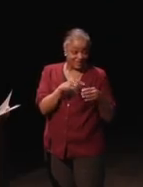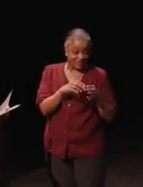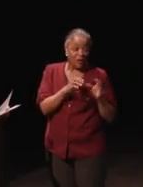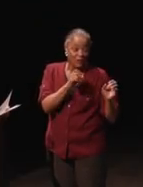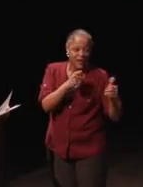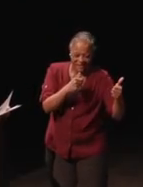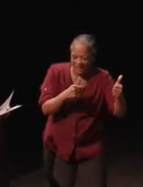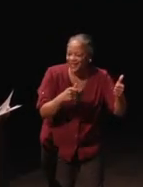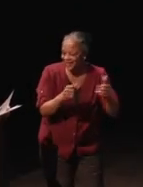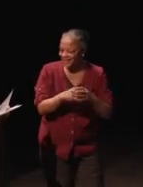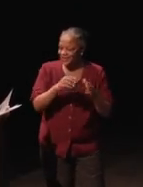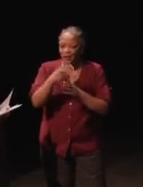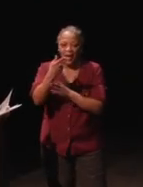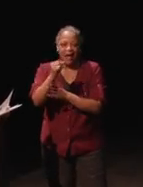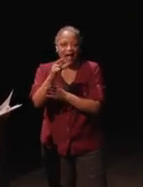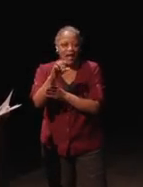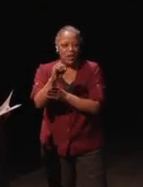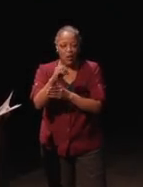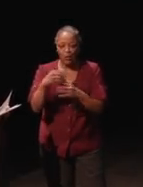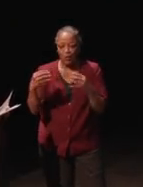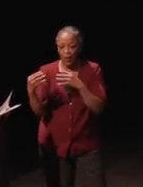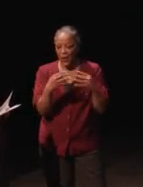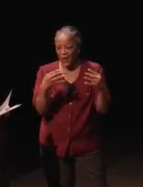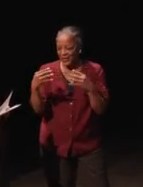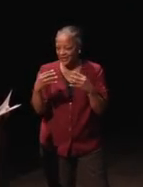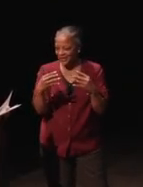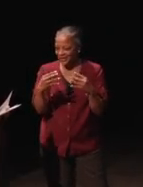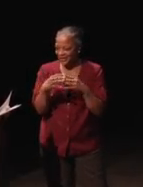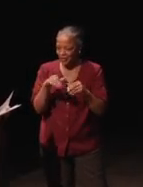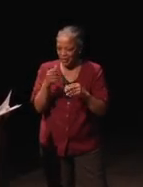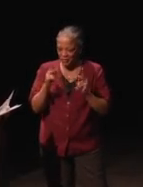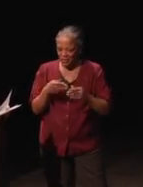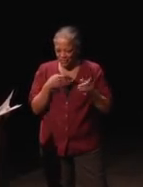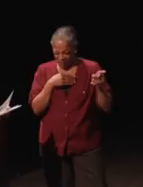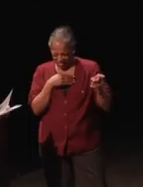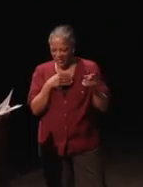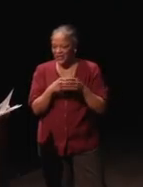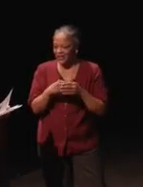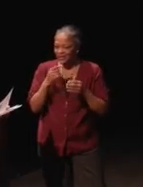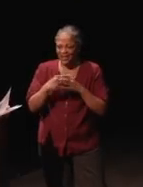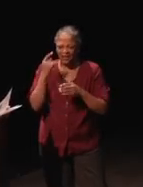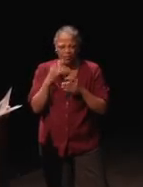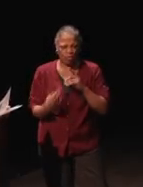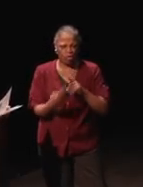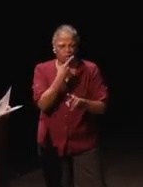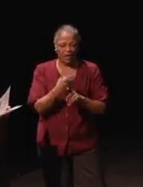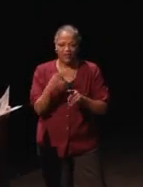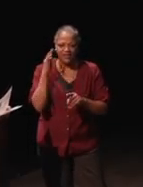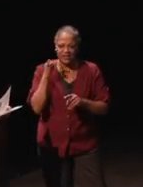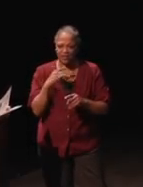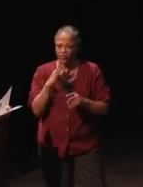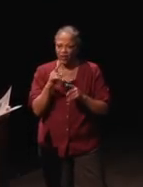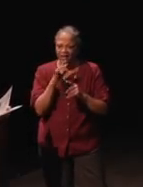this is when I start getting in trouble. So, if I say that sounds, "Why is she talking like this?" Its because this is where I started